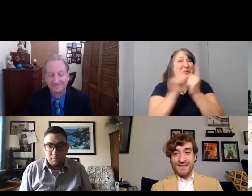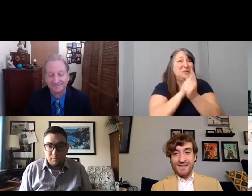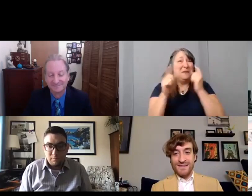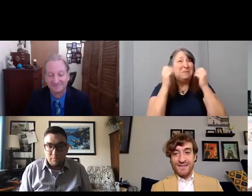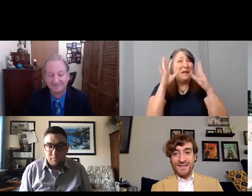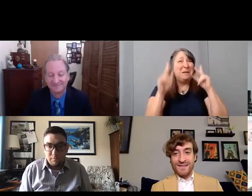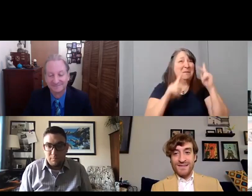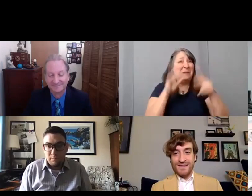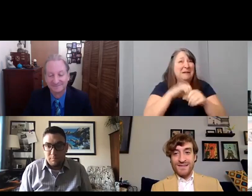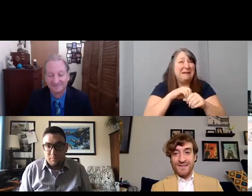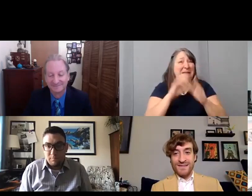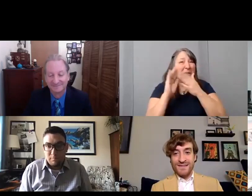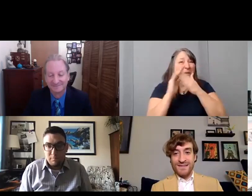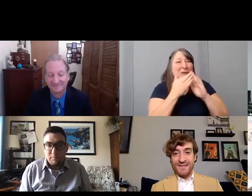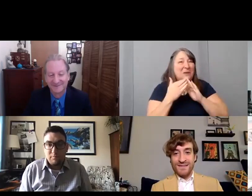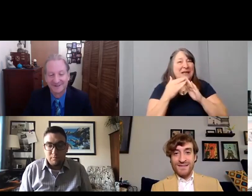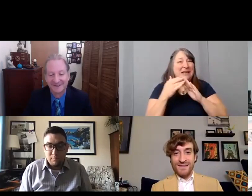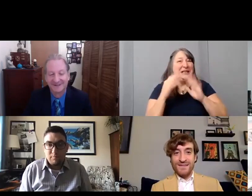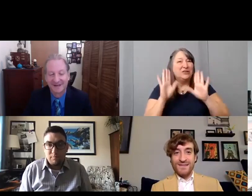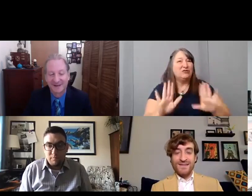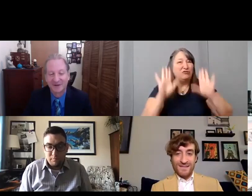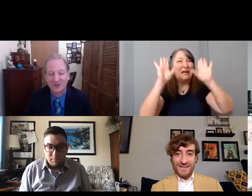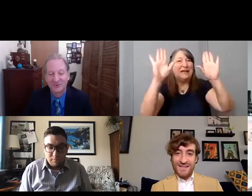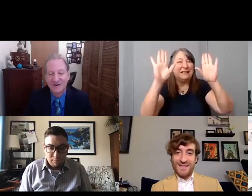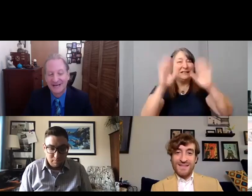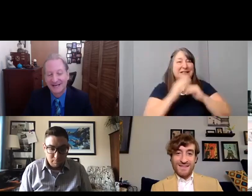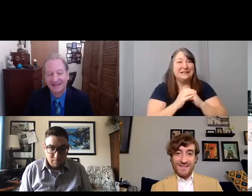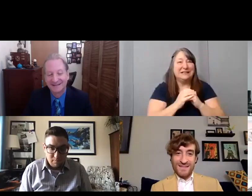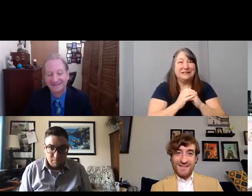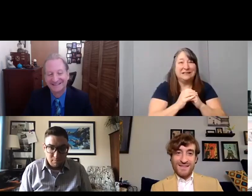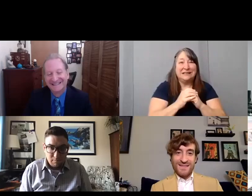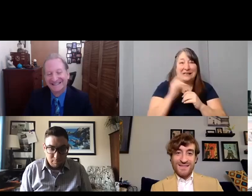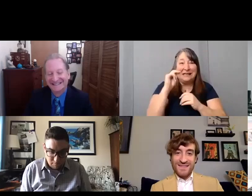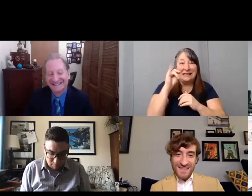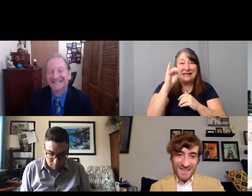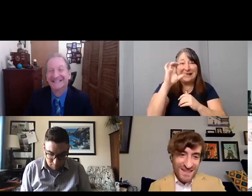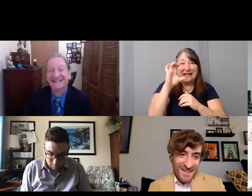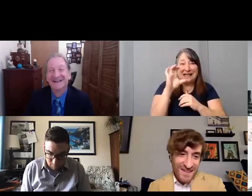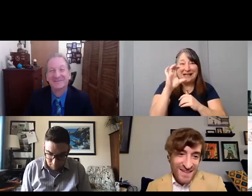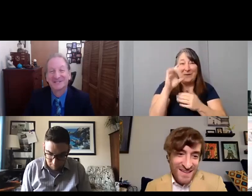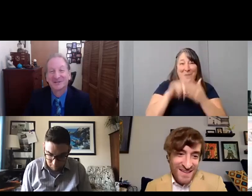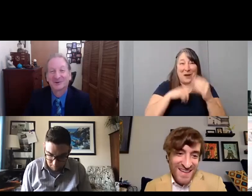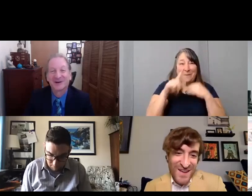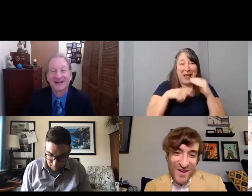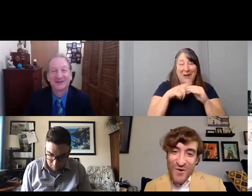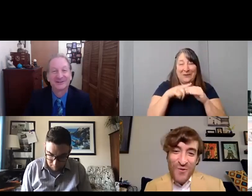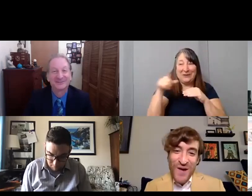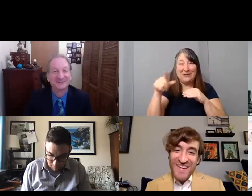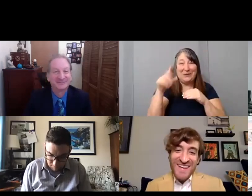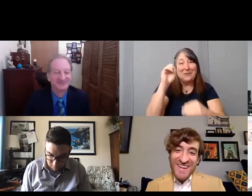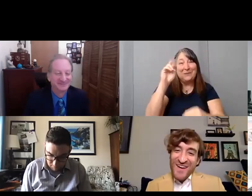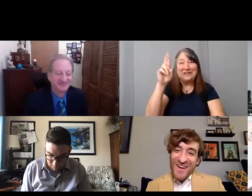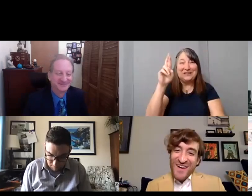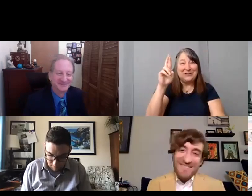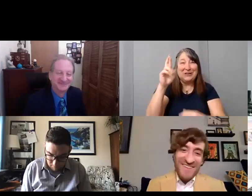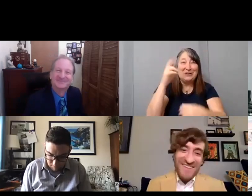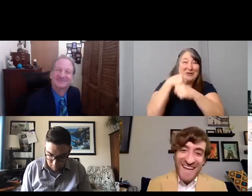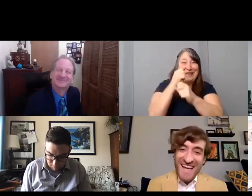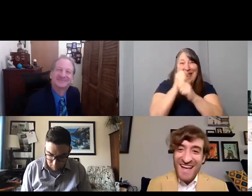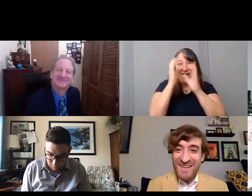And it's great. [David]. How about you Nic? Mr. Creator. [Nic]. Well you know I definitely uh i'm